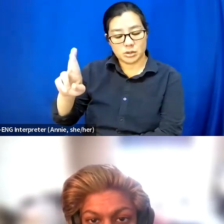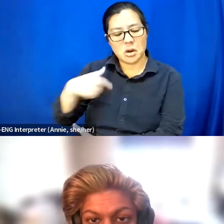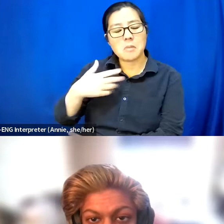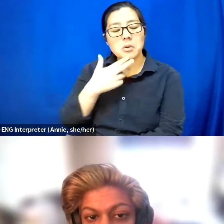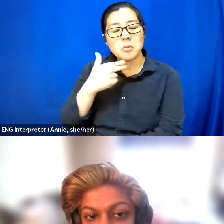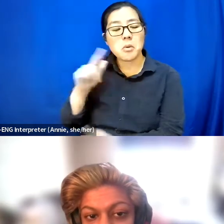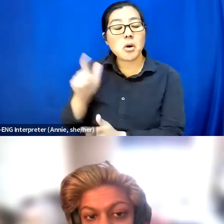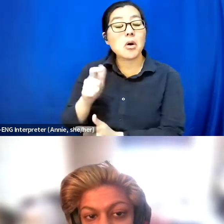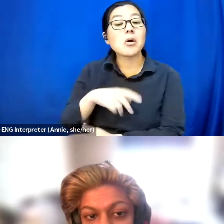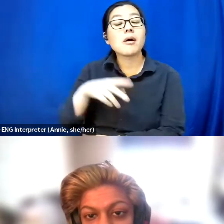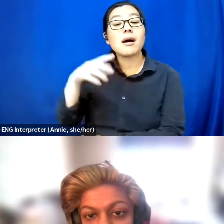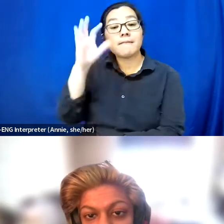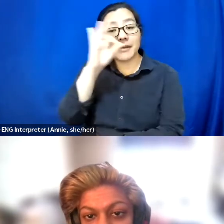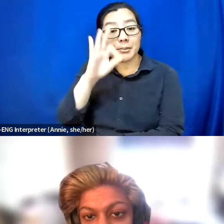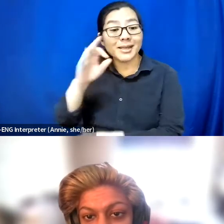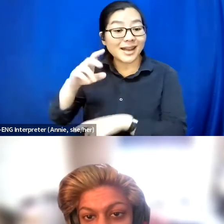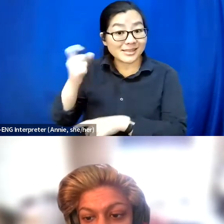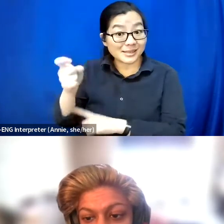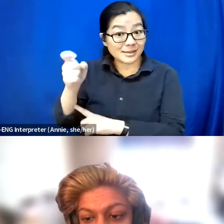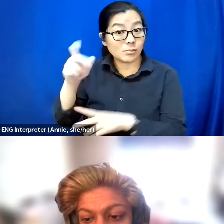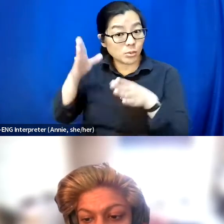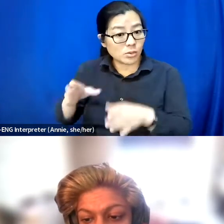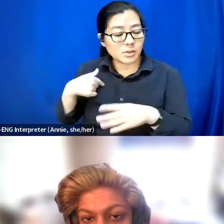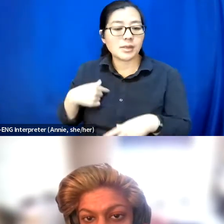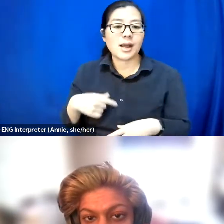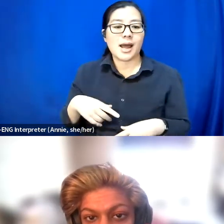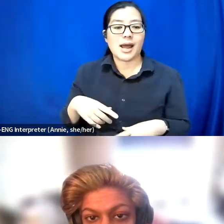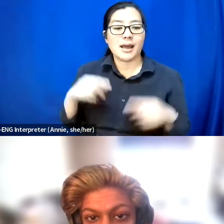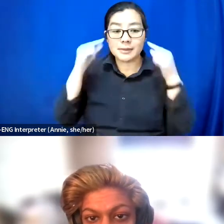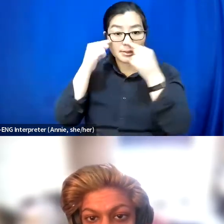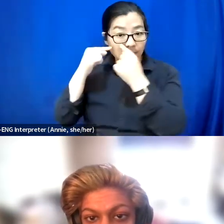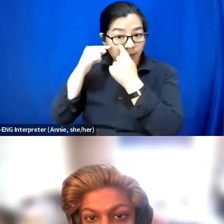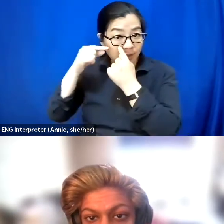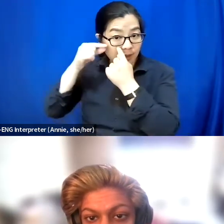I have spiky, triangle makeup under one eye and seafoam lips.